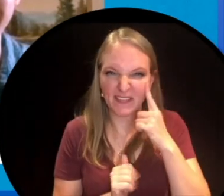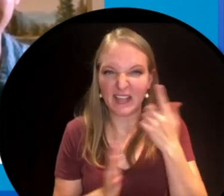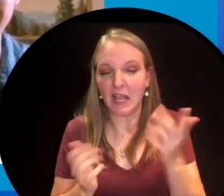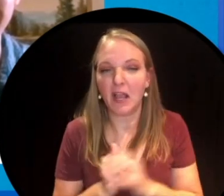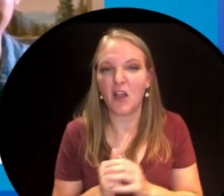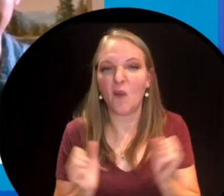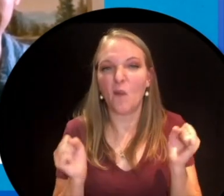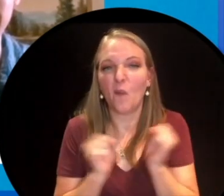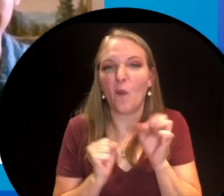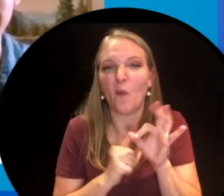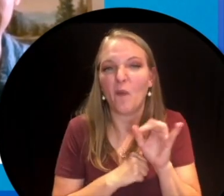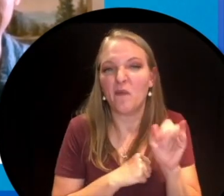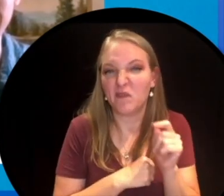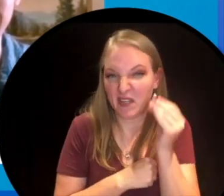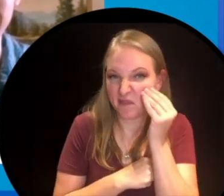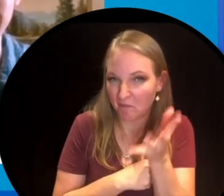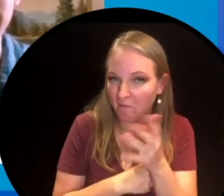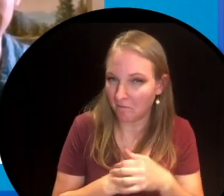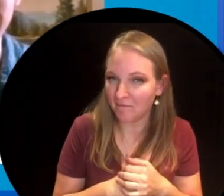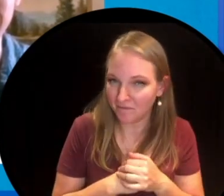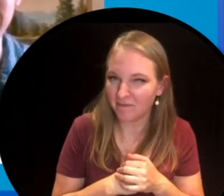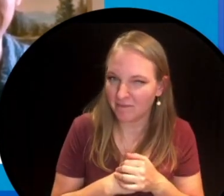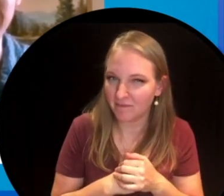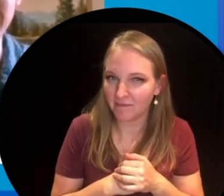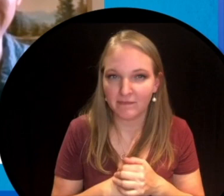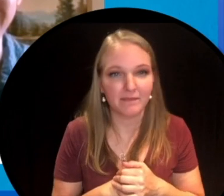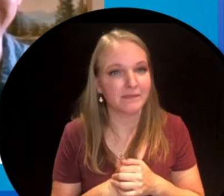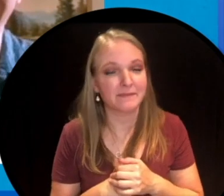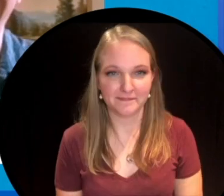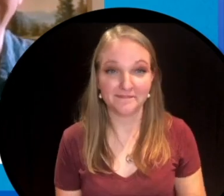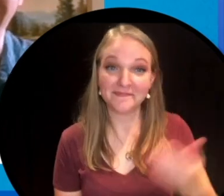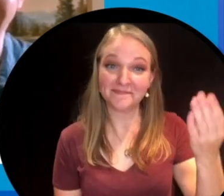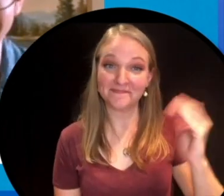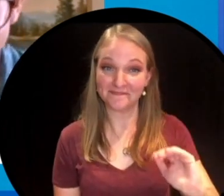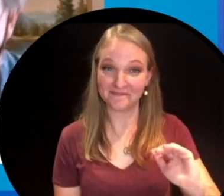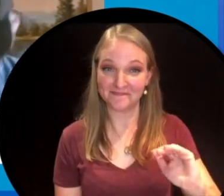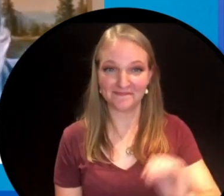They gave up. I think everybody got cold feet. Sorry. Next